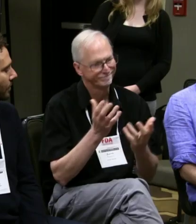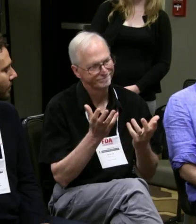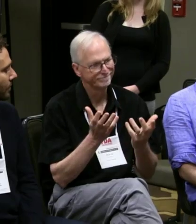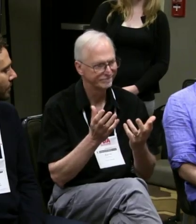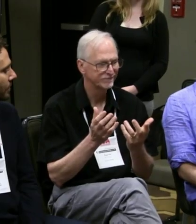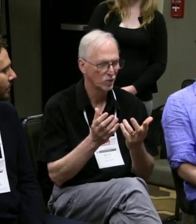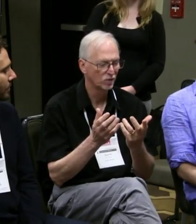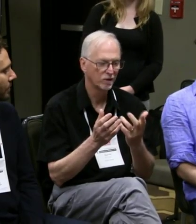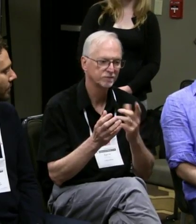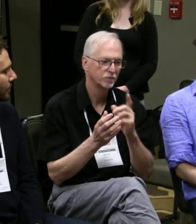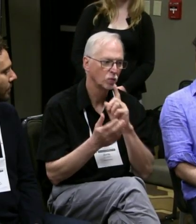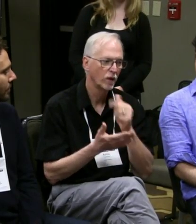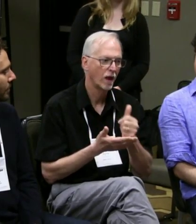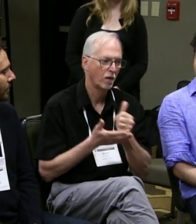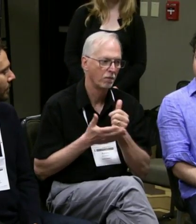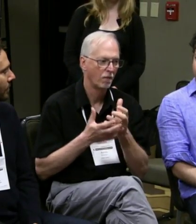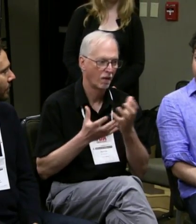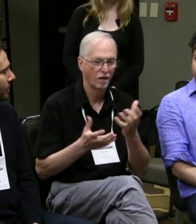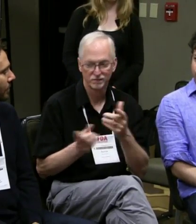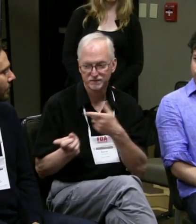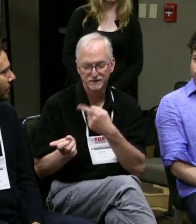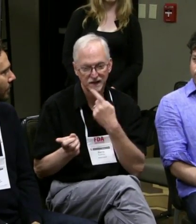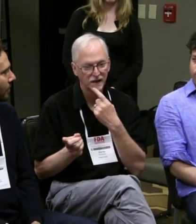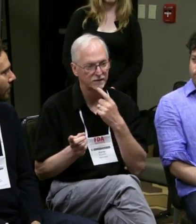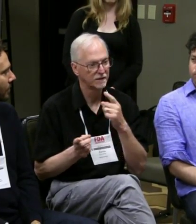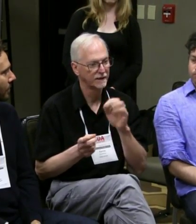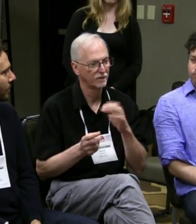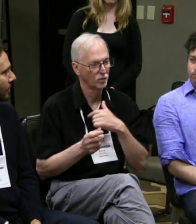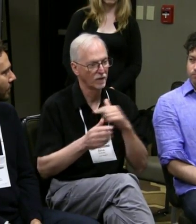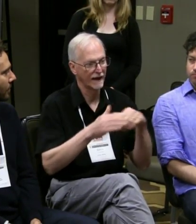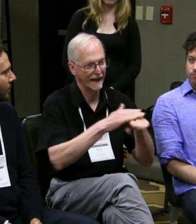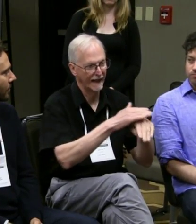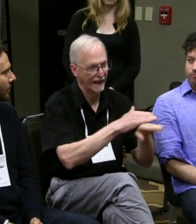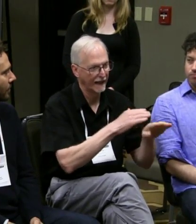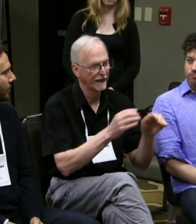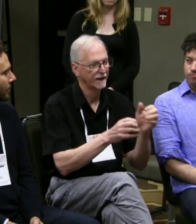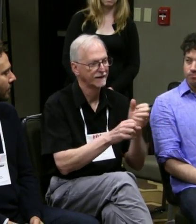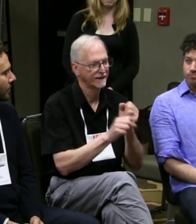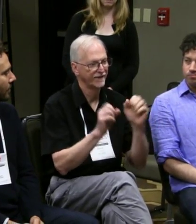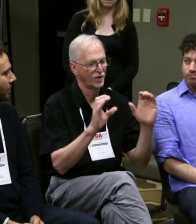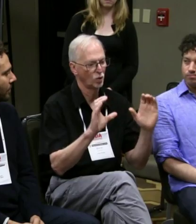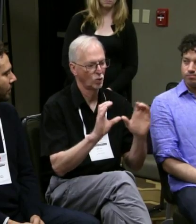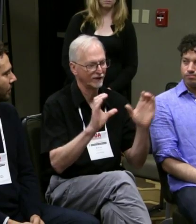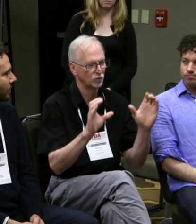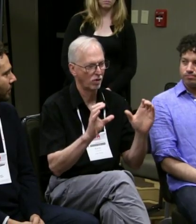that create additional barriers. So really it would help a lot in agreeing with what DJ said